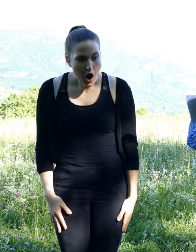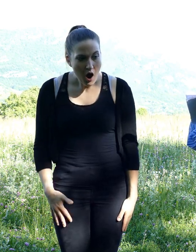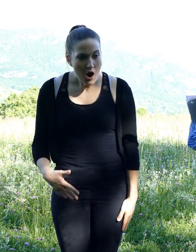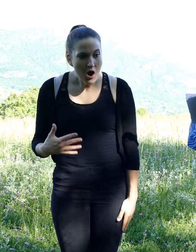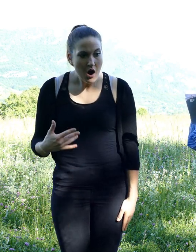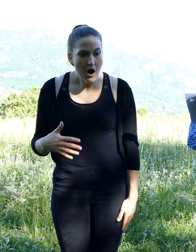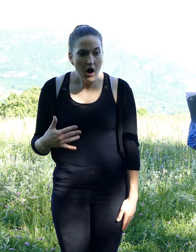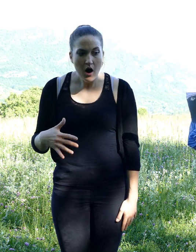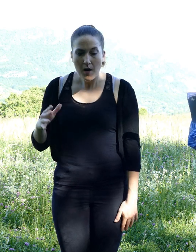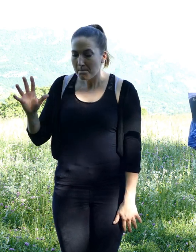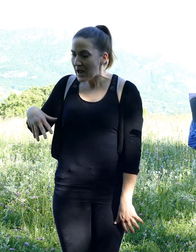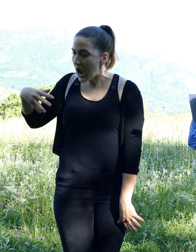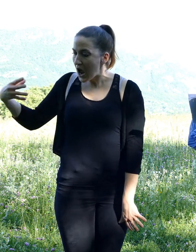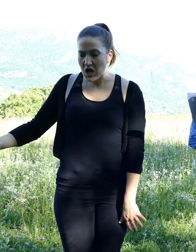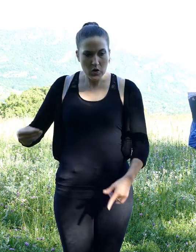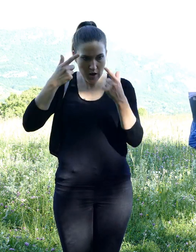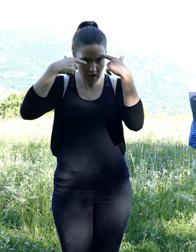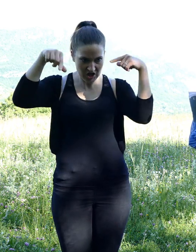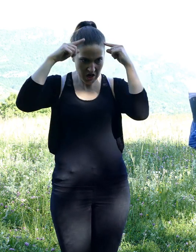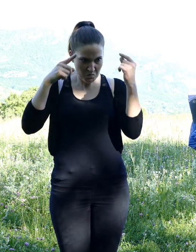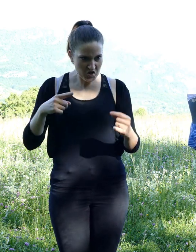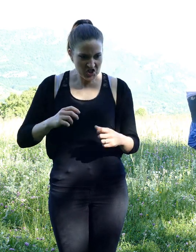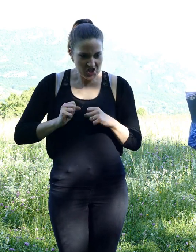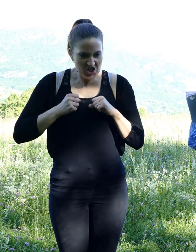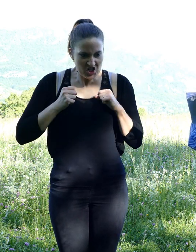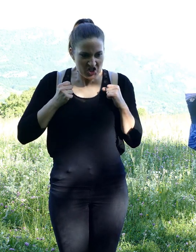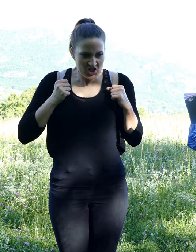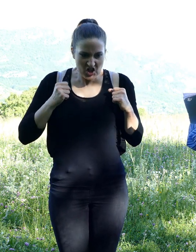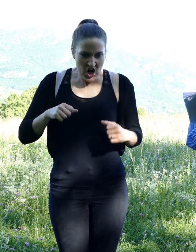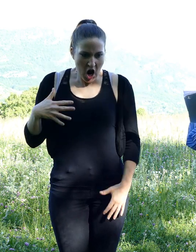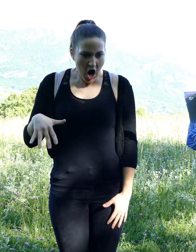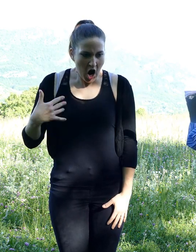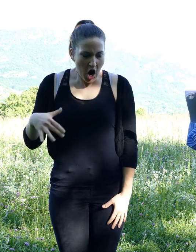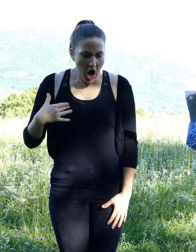The furious Diabou couldn't believe his eyes.